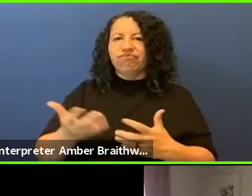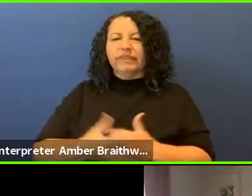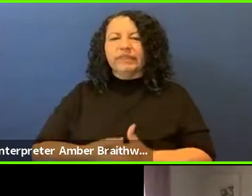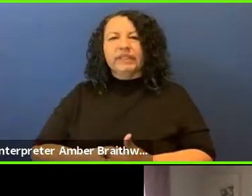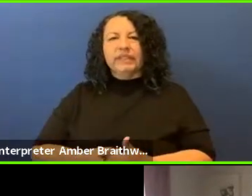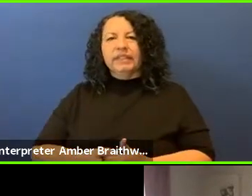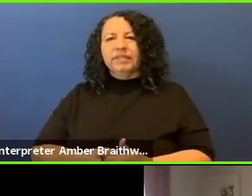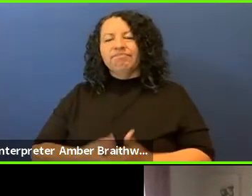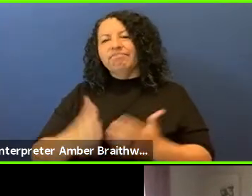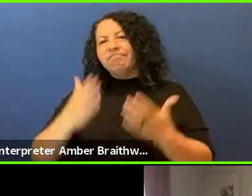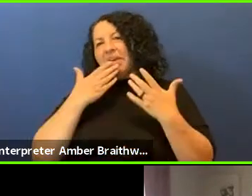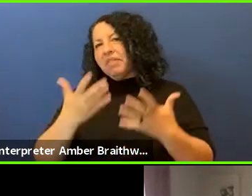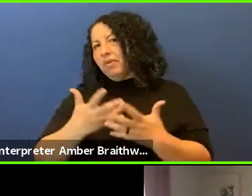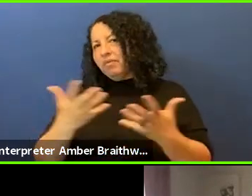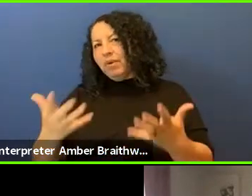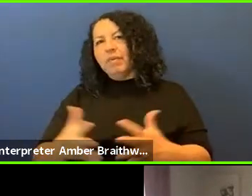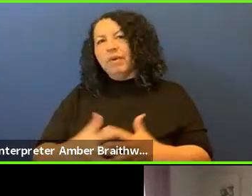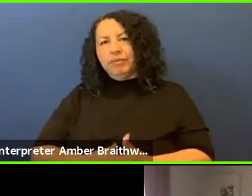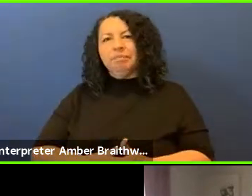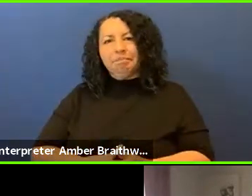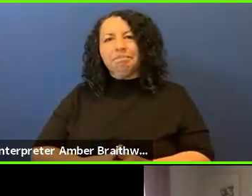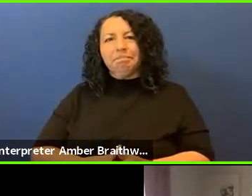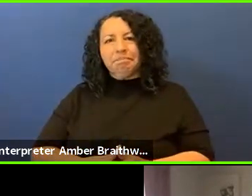Thank you very much.